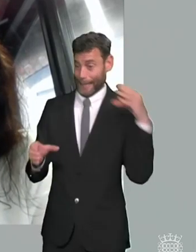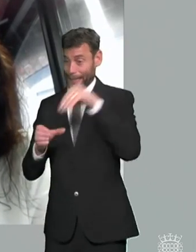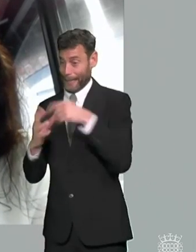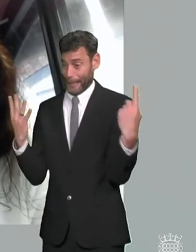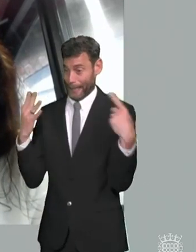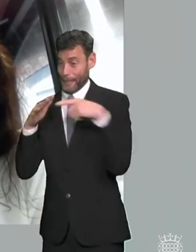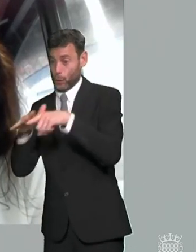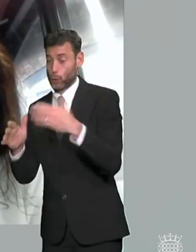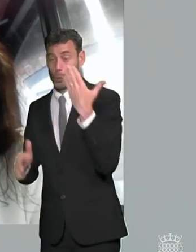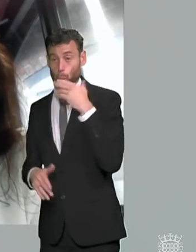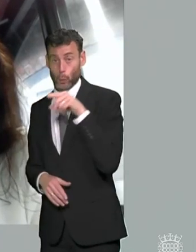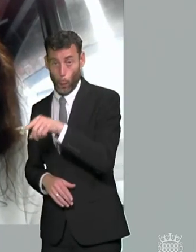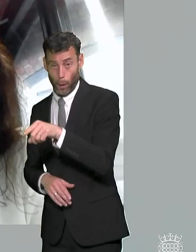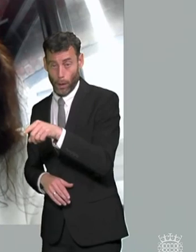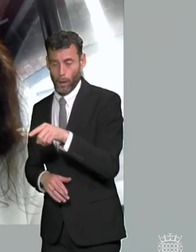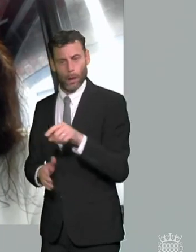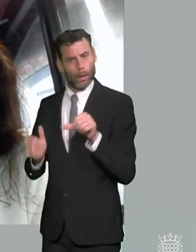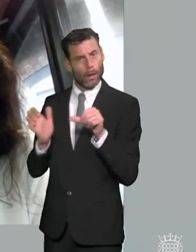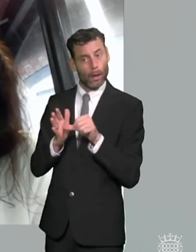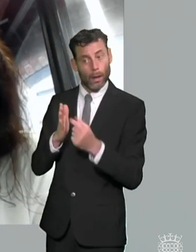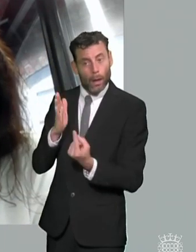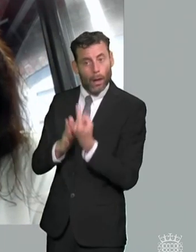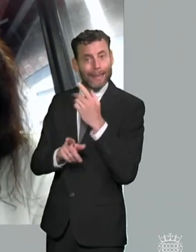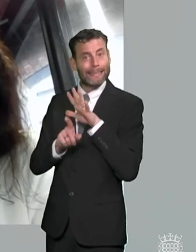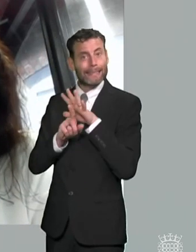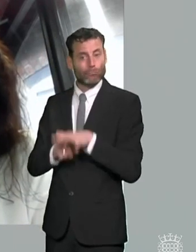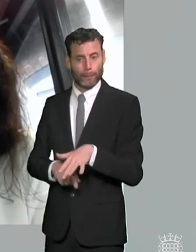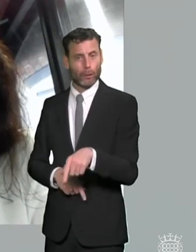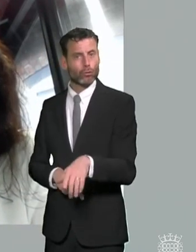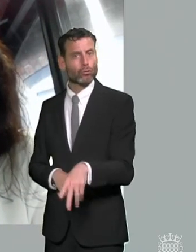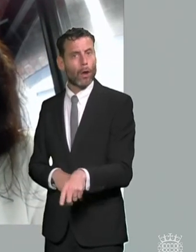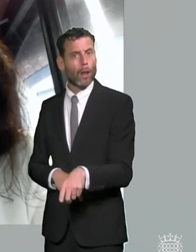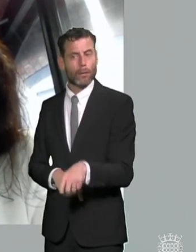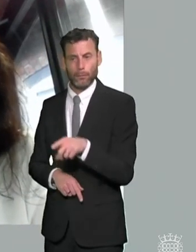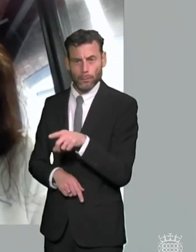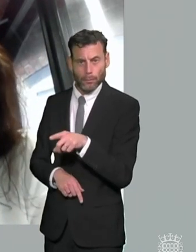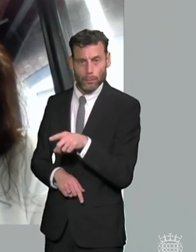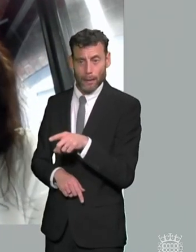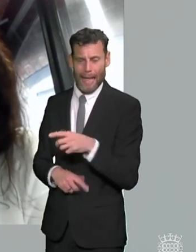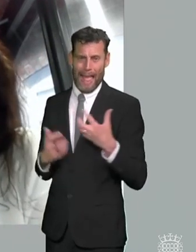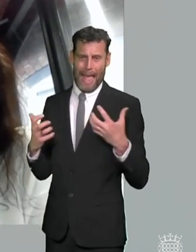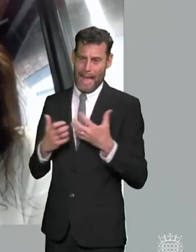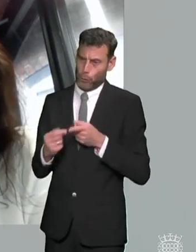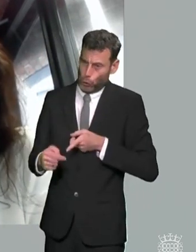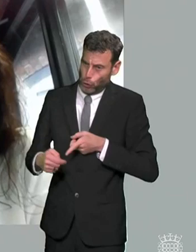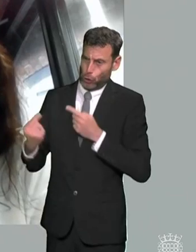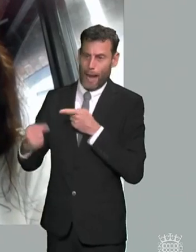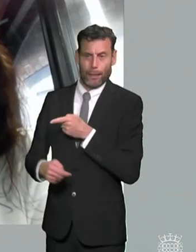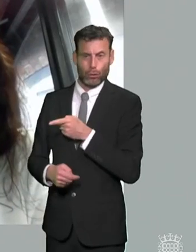discrimination in schools can be a i mean it's a it is a a a a an even more litigious um procedure